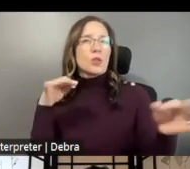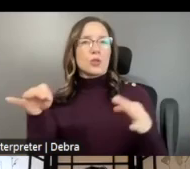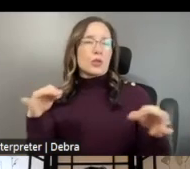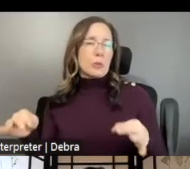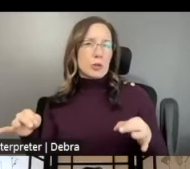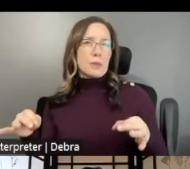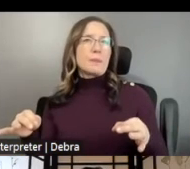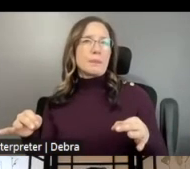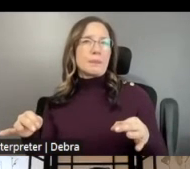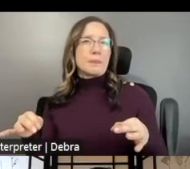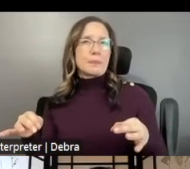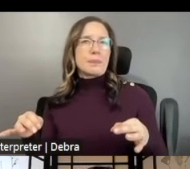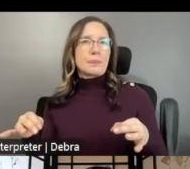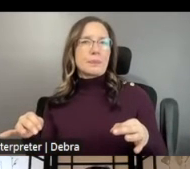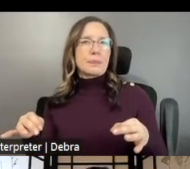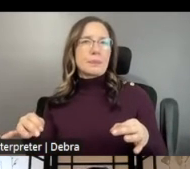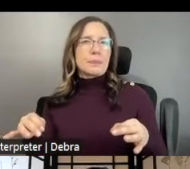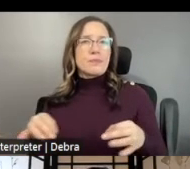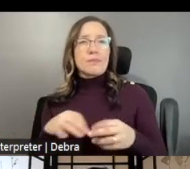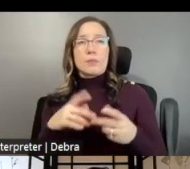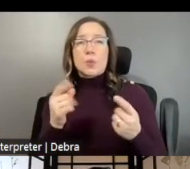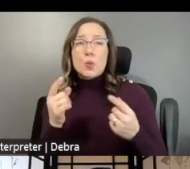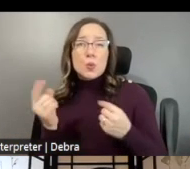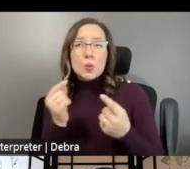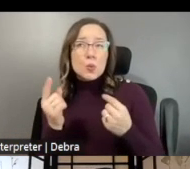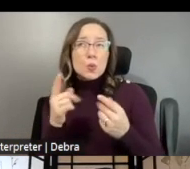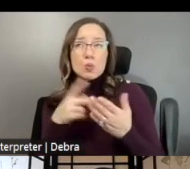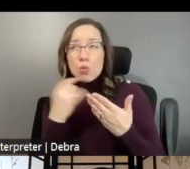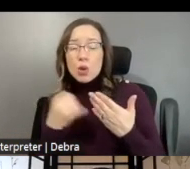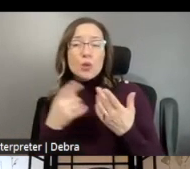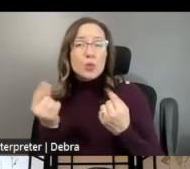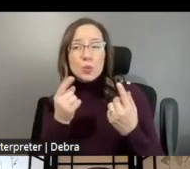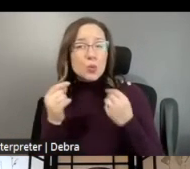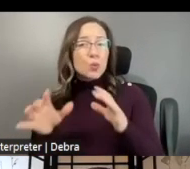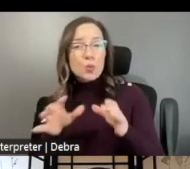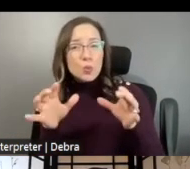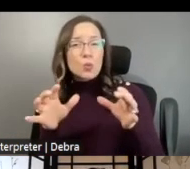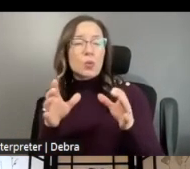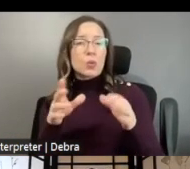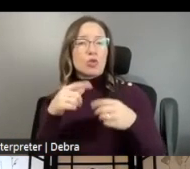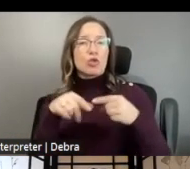DESCRIBE THE PROJECT ACTIVITIES THAT WILL PLAY, TAKE PLACE DURING THE PERIOD OF PERFORMANCE. SO,